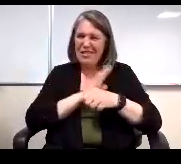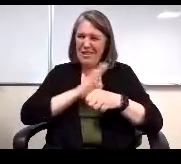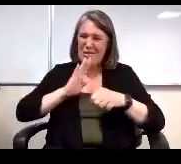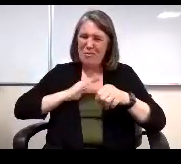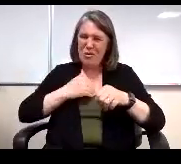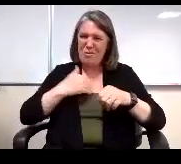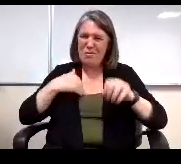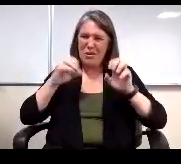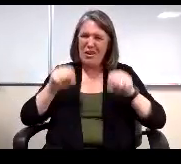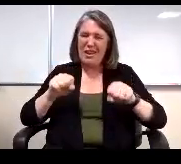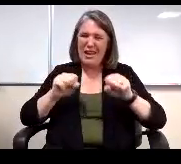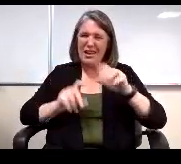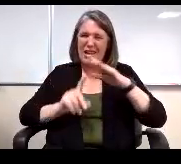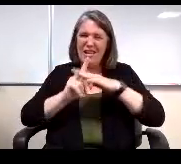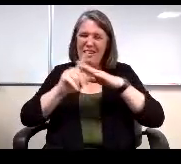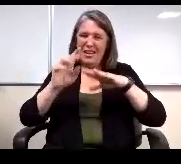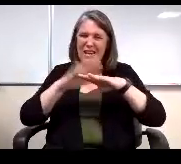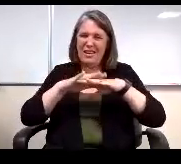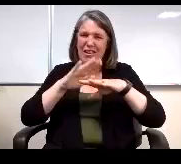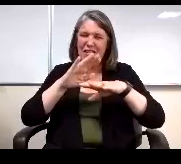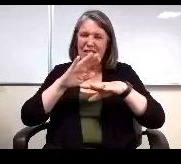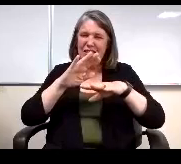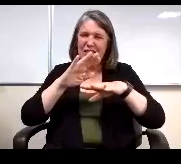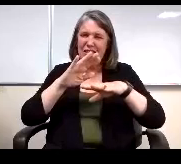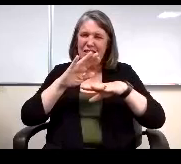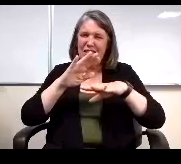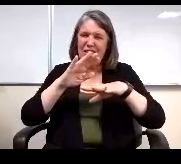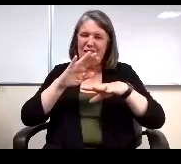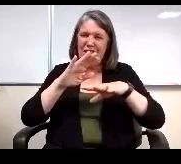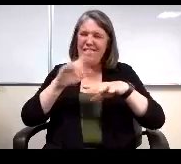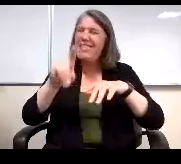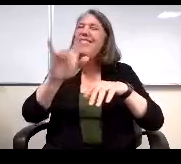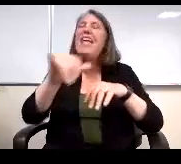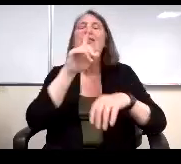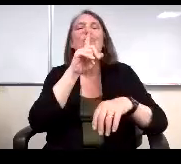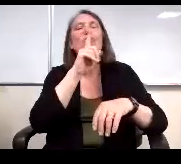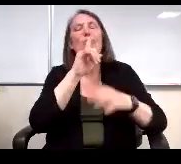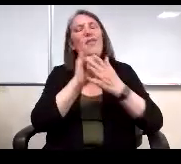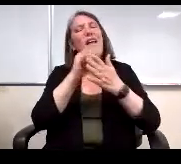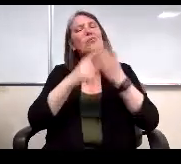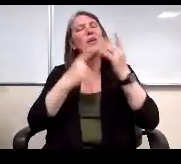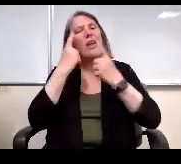That's really thank you, Mr Timmy. This was running it maybe a conference or something like that,